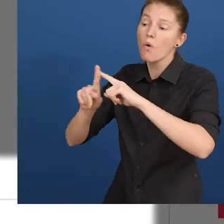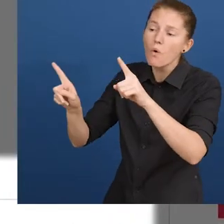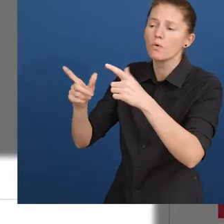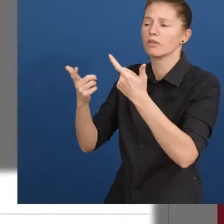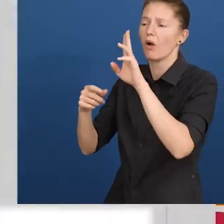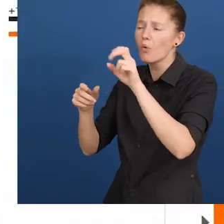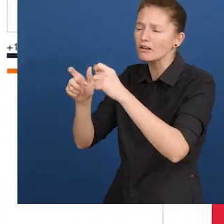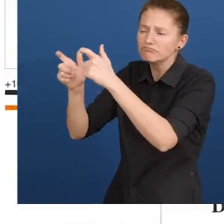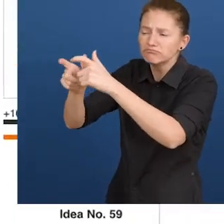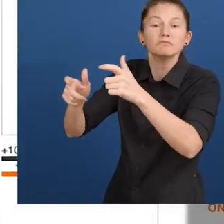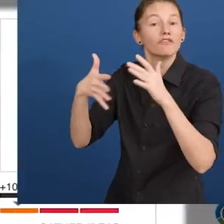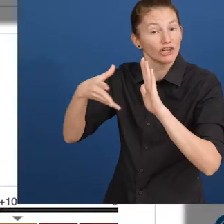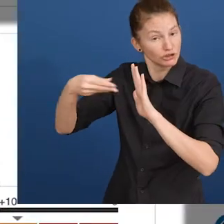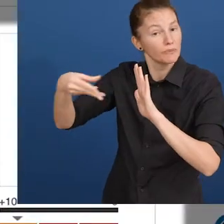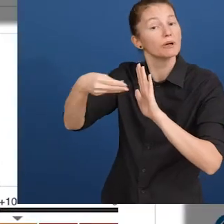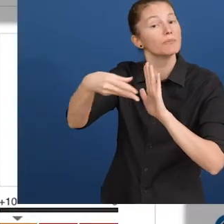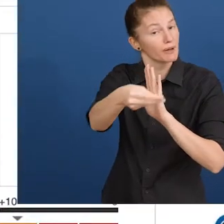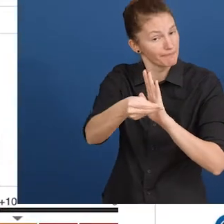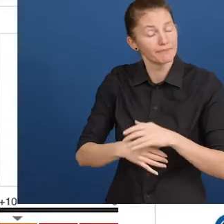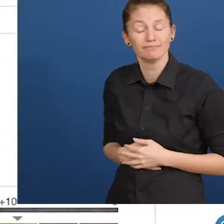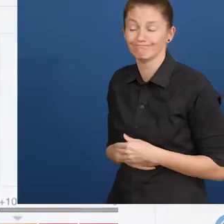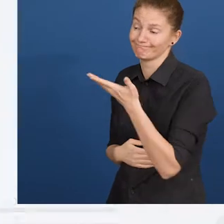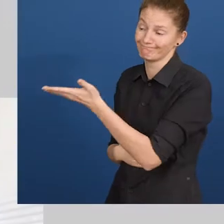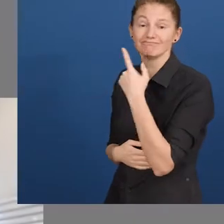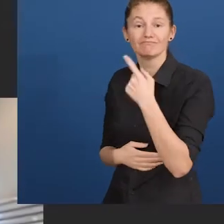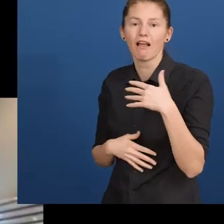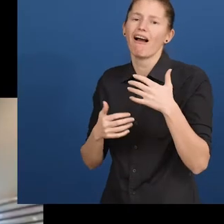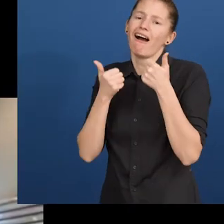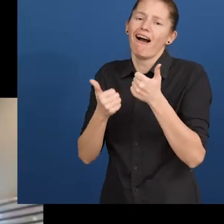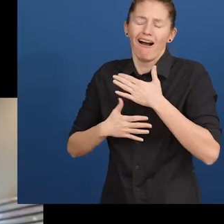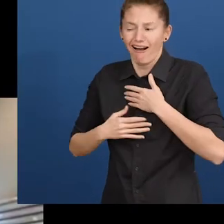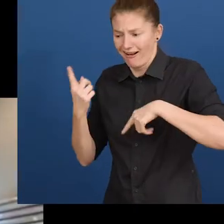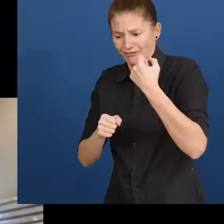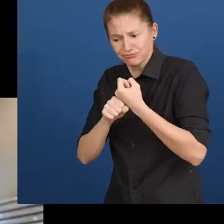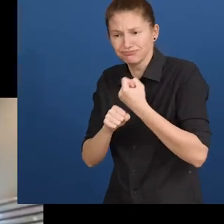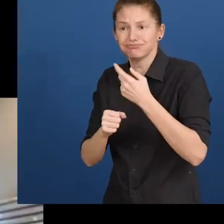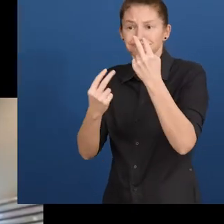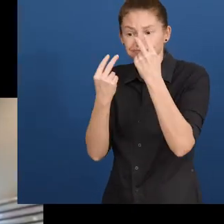that has already been adopted by other US agencies. Michael Reardon: "It is great to be recognized for this work.